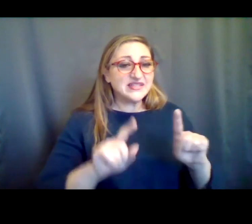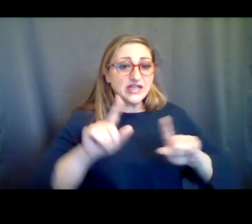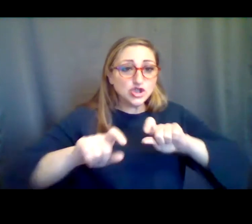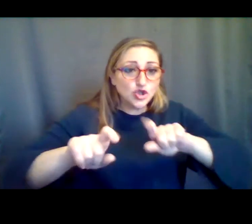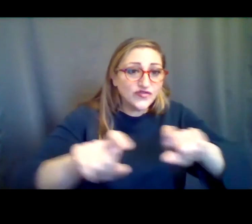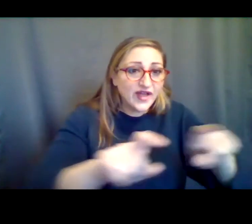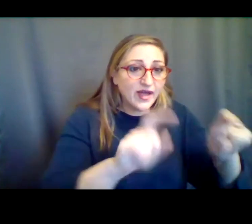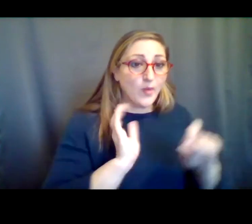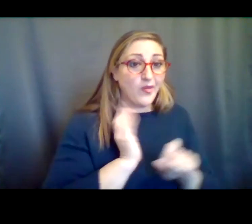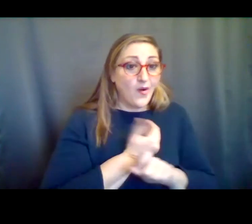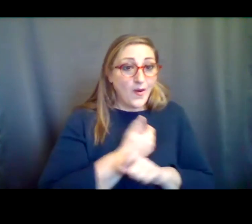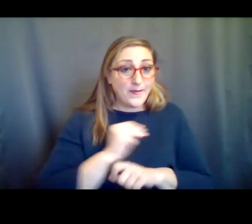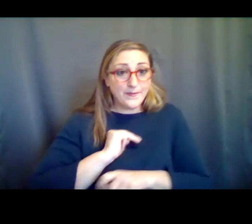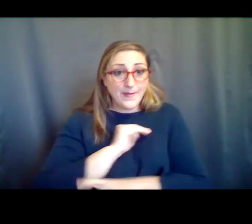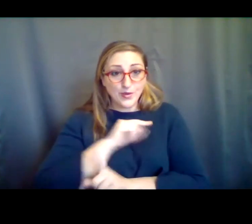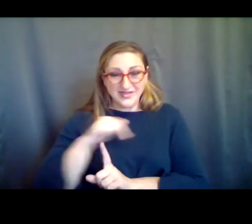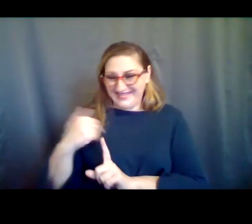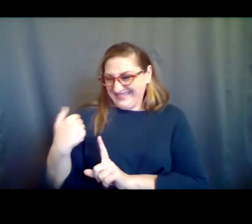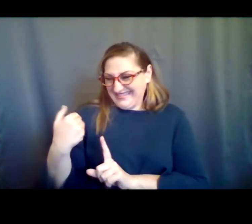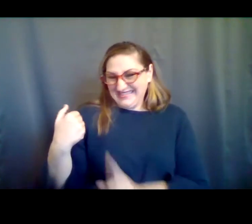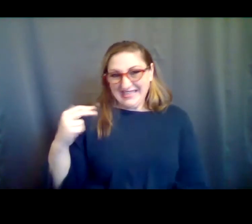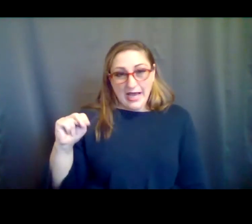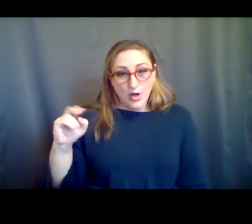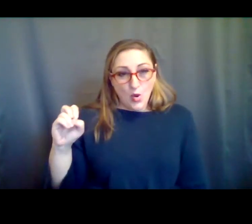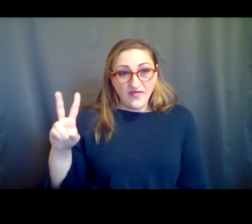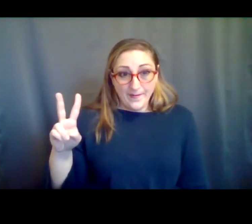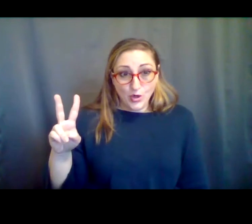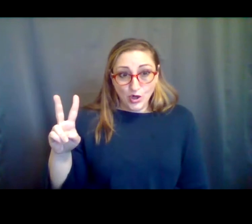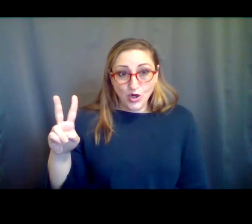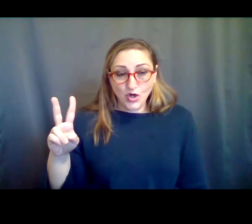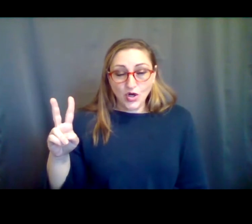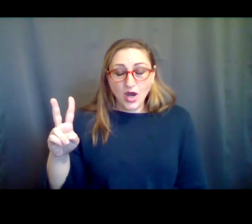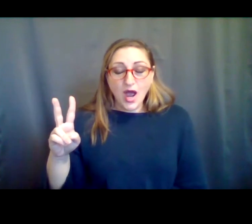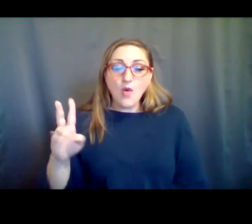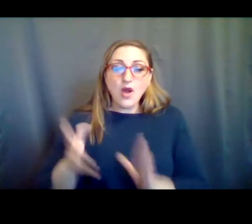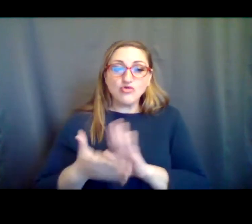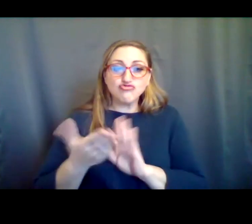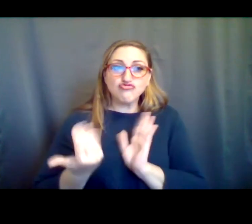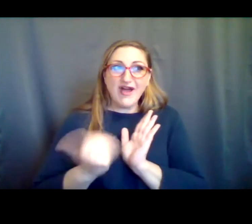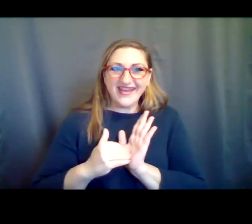now because of Omicron. We ran a survey with our membership in November, and I almost want to run it again, but